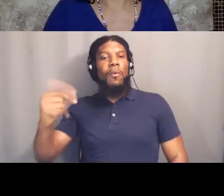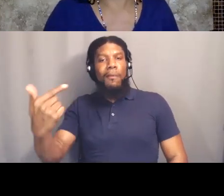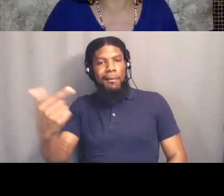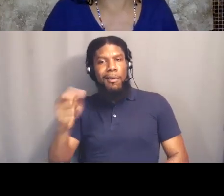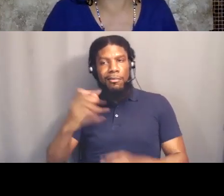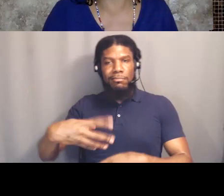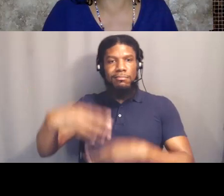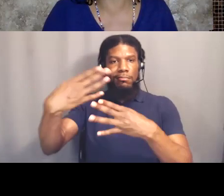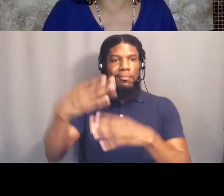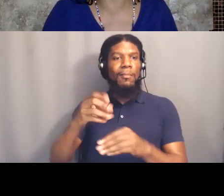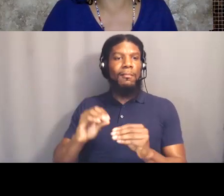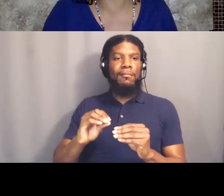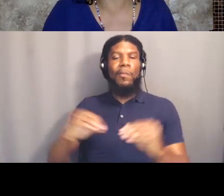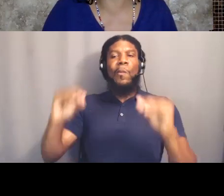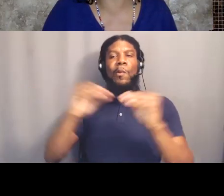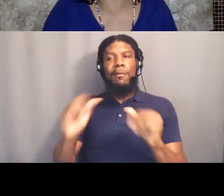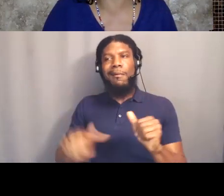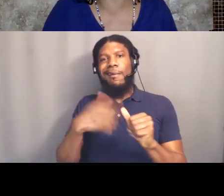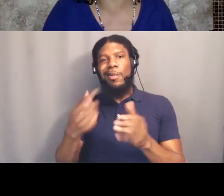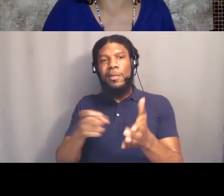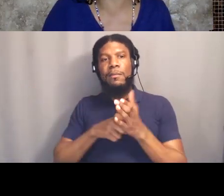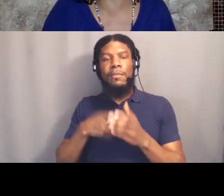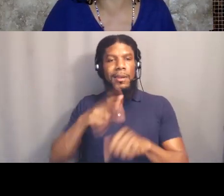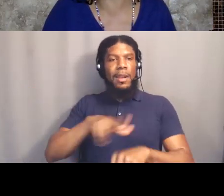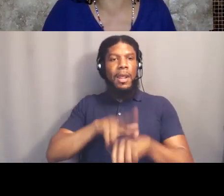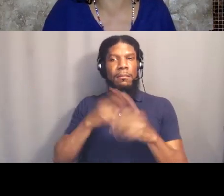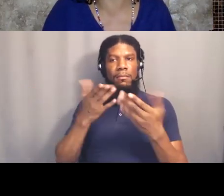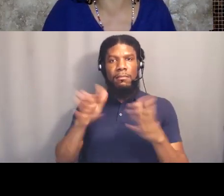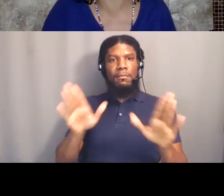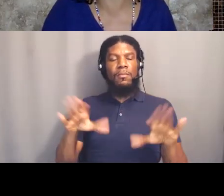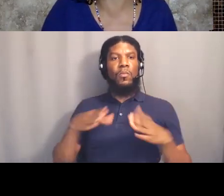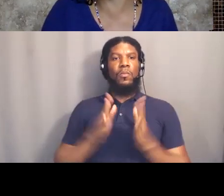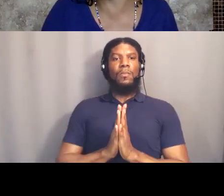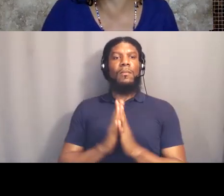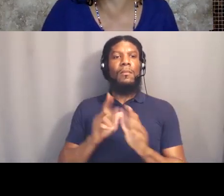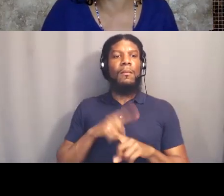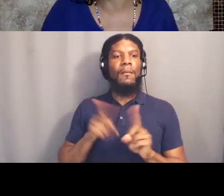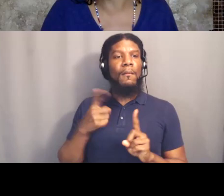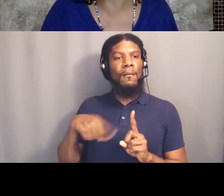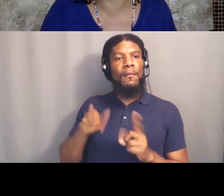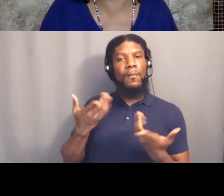ACLU really recently as of yesterday announced that they're moving this forward.